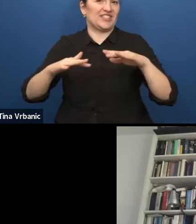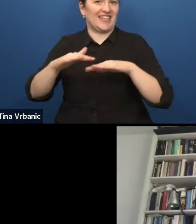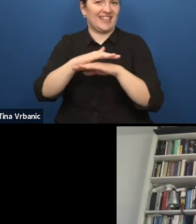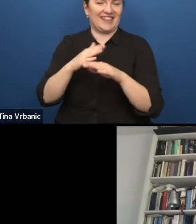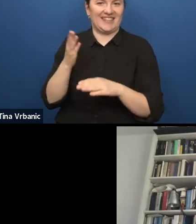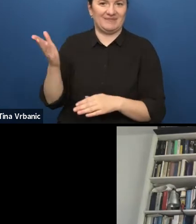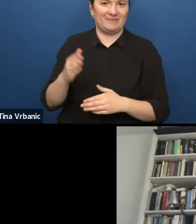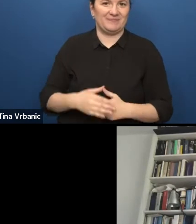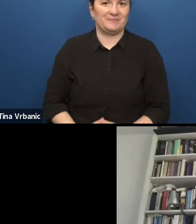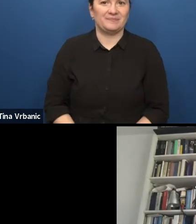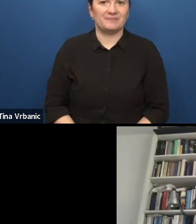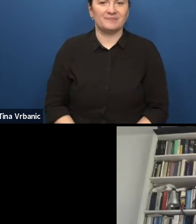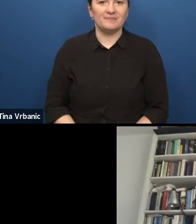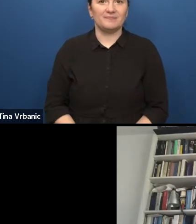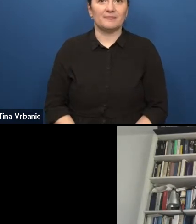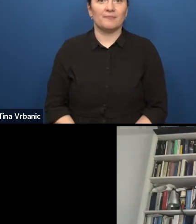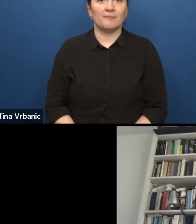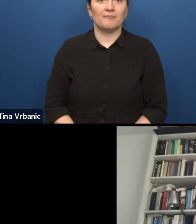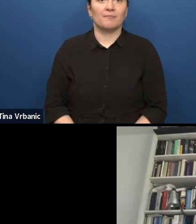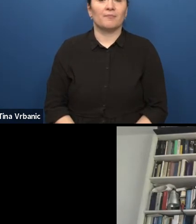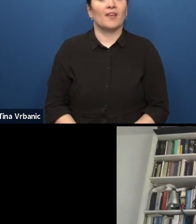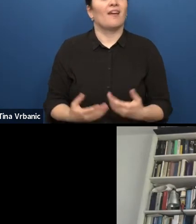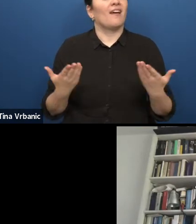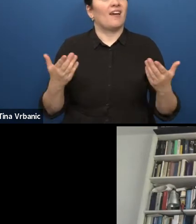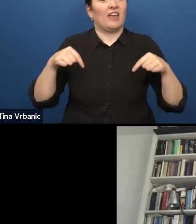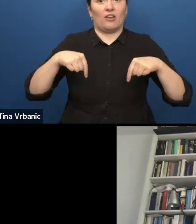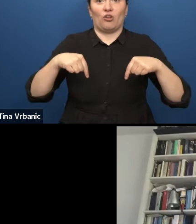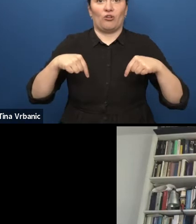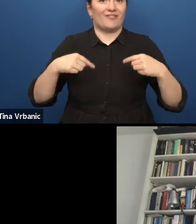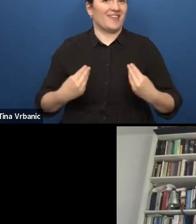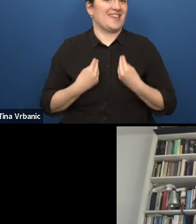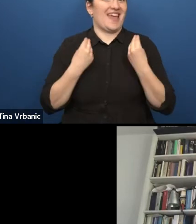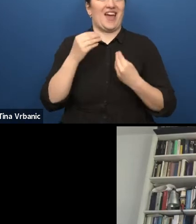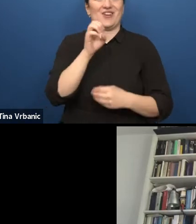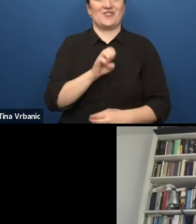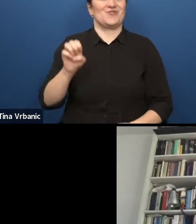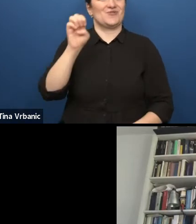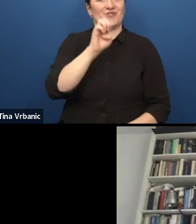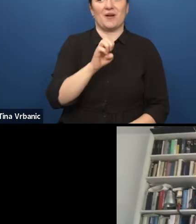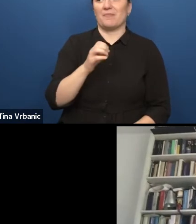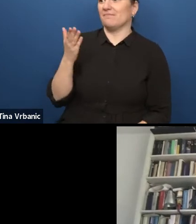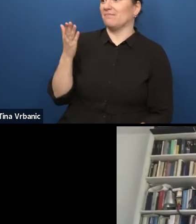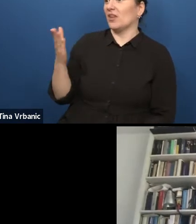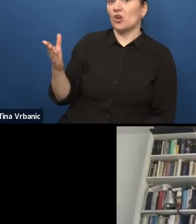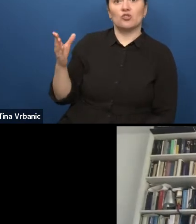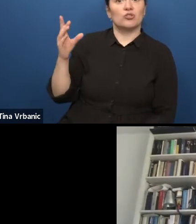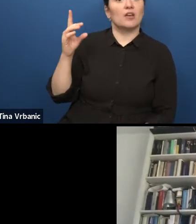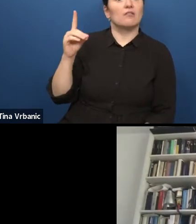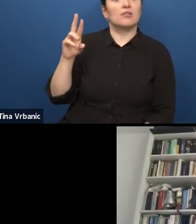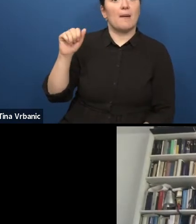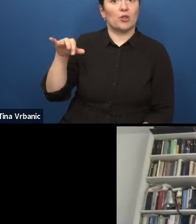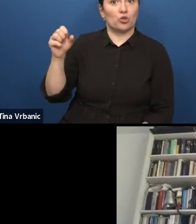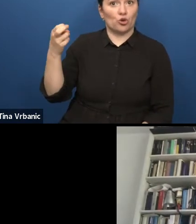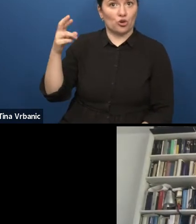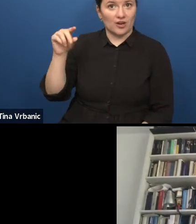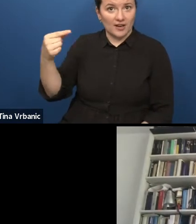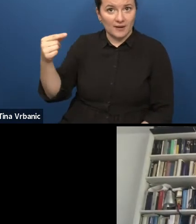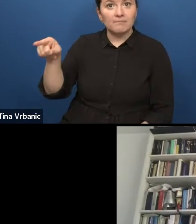In the Young Europe Festival, Paulien is also the dramaturge of a play with the strong title, "Age of Rage".